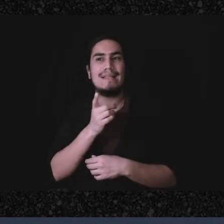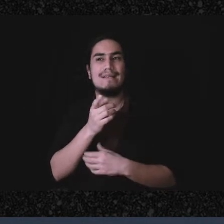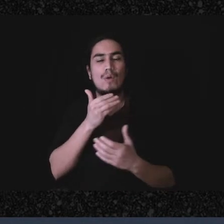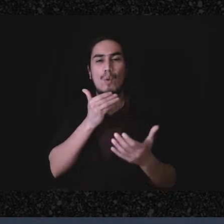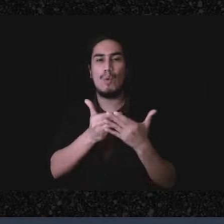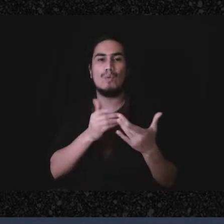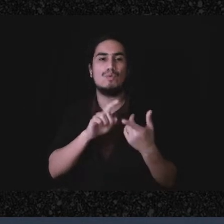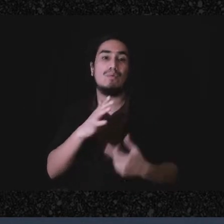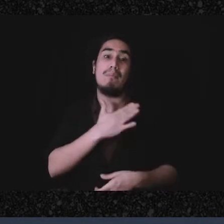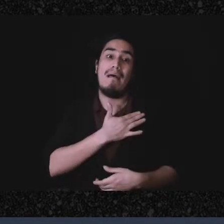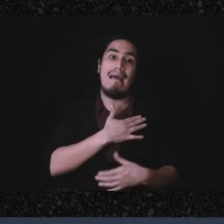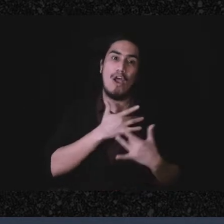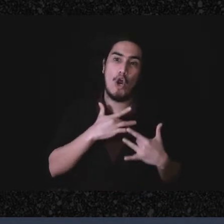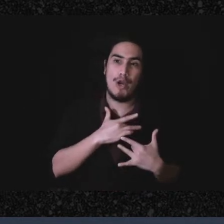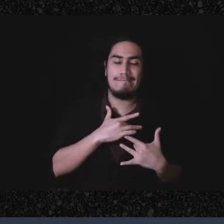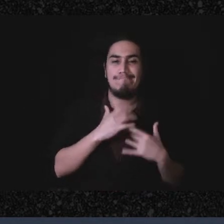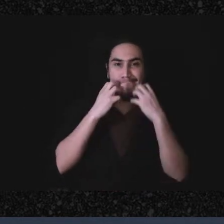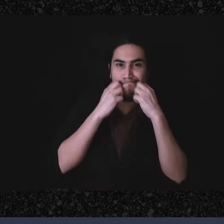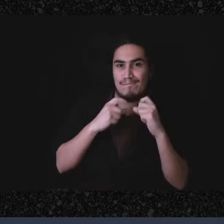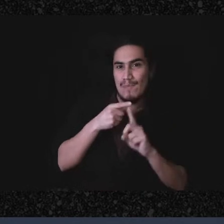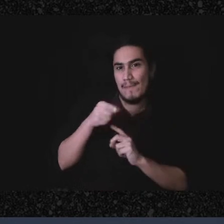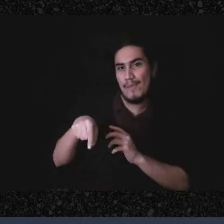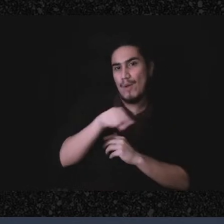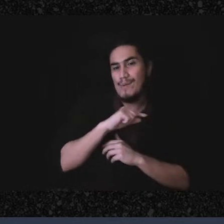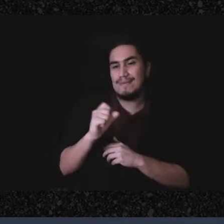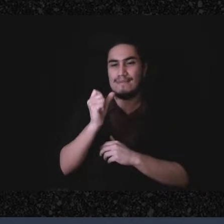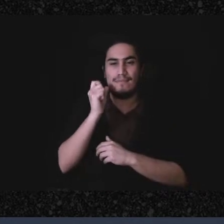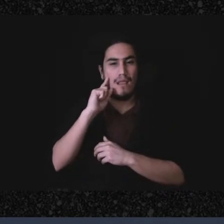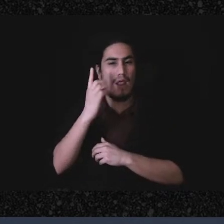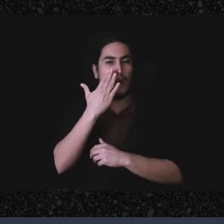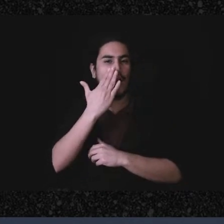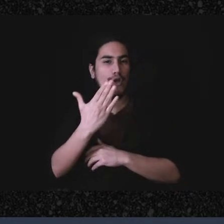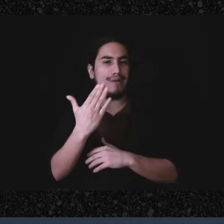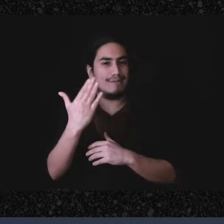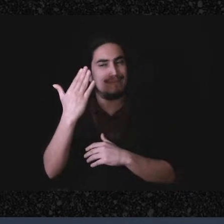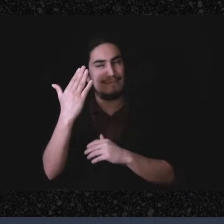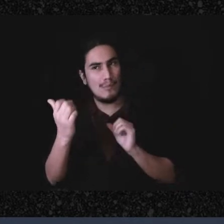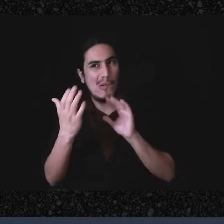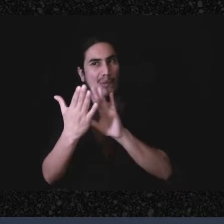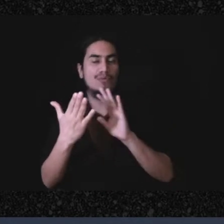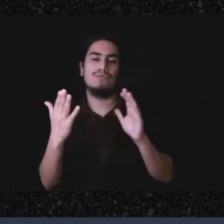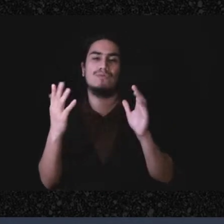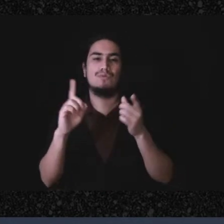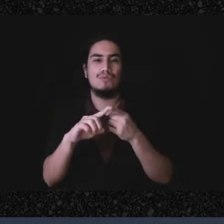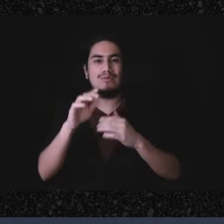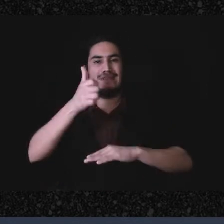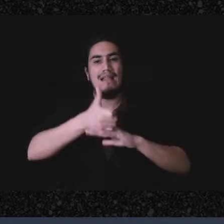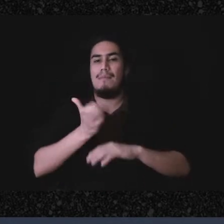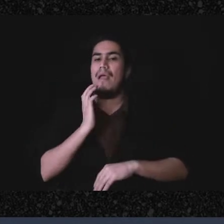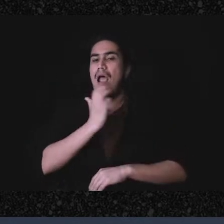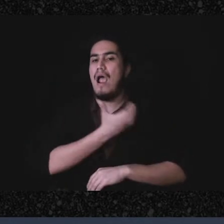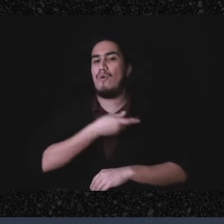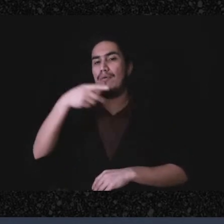to my heart, and I thought would be a good way to wind down our-our pre-planned questions.